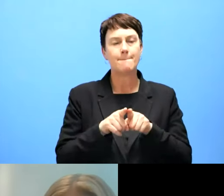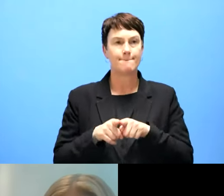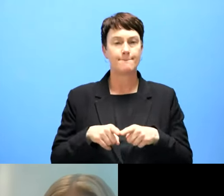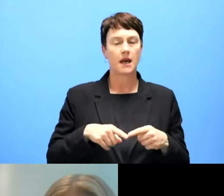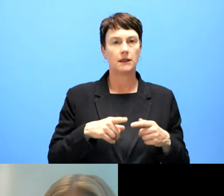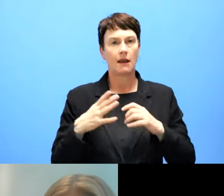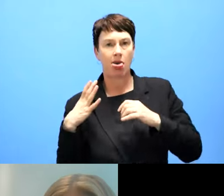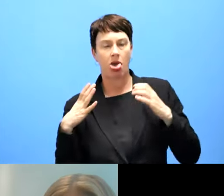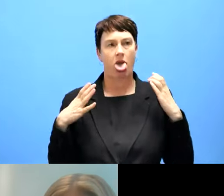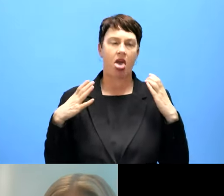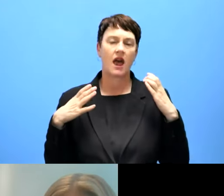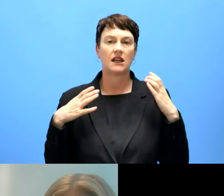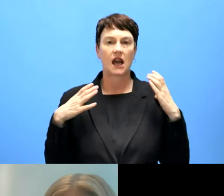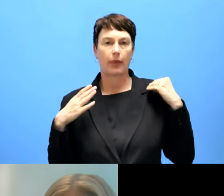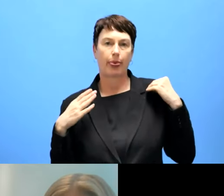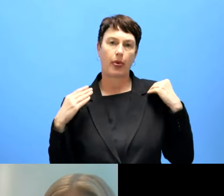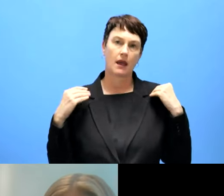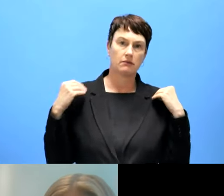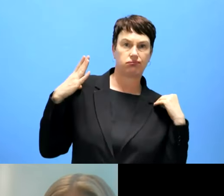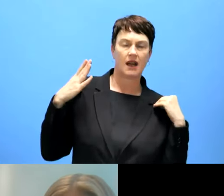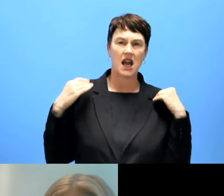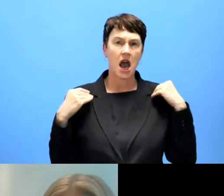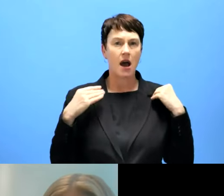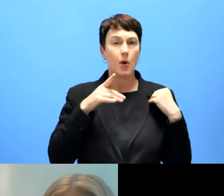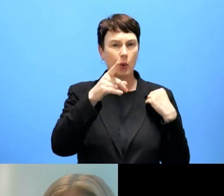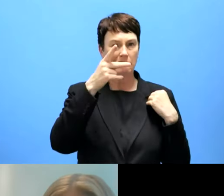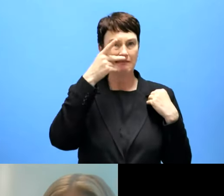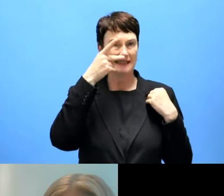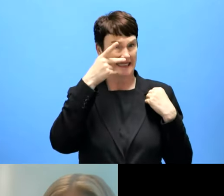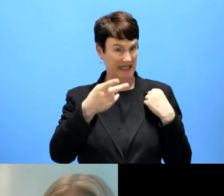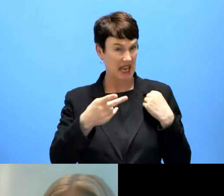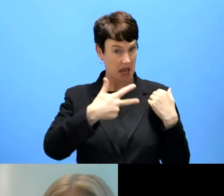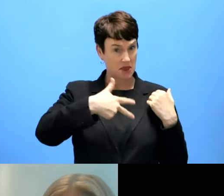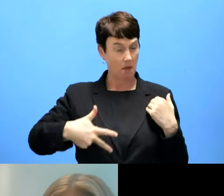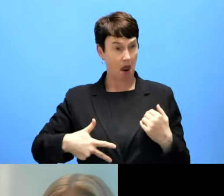think public sector body uses the disprocedure portionate burden in a way that she shouldn't?